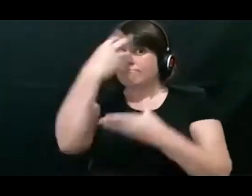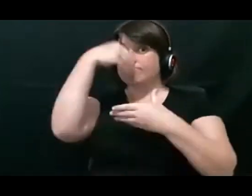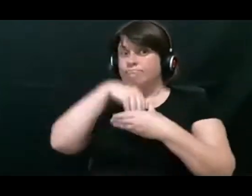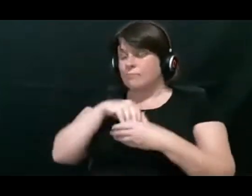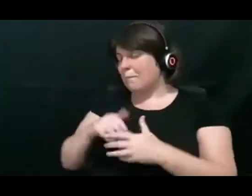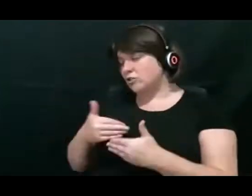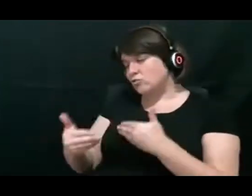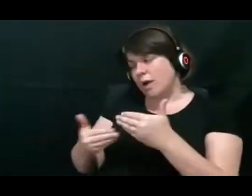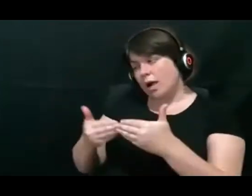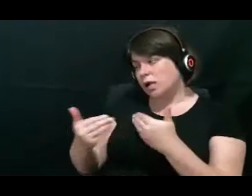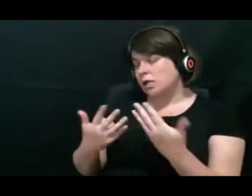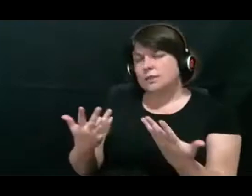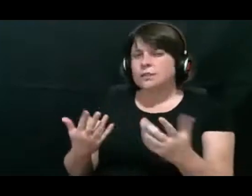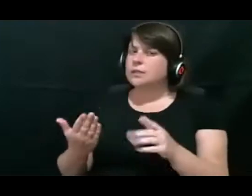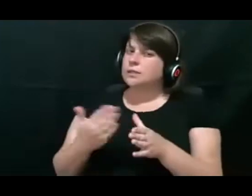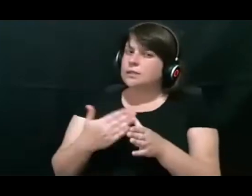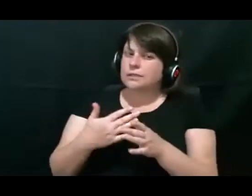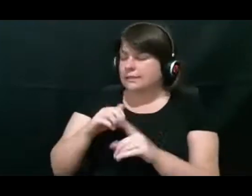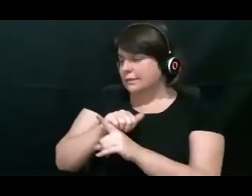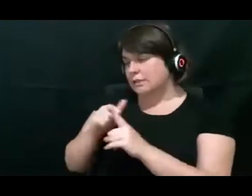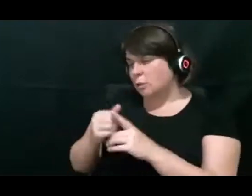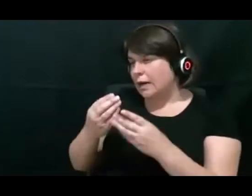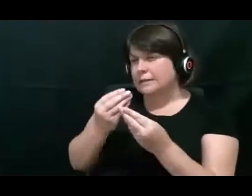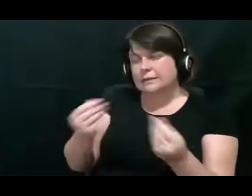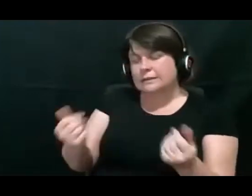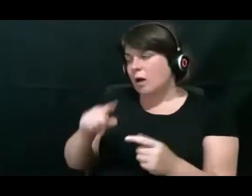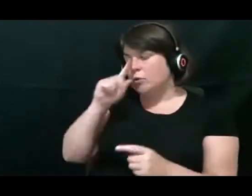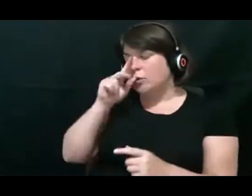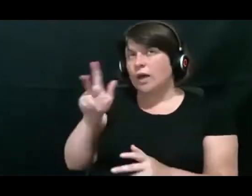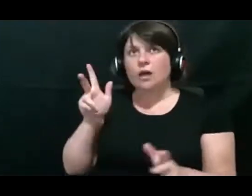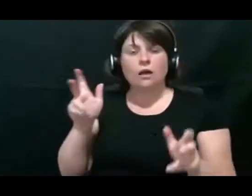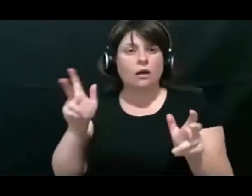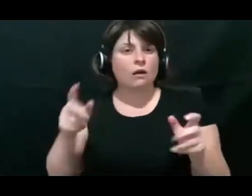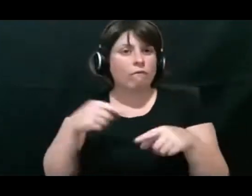will be some situations where you won't be able to rely on speech to communicate.